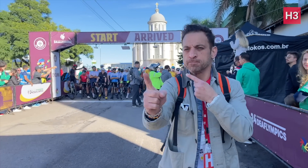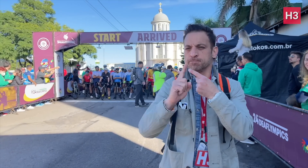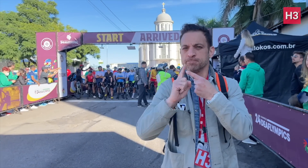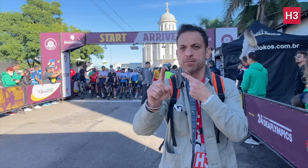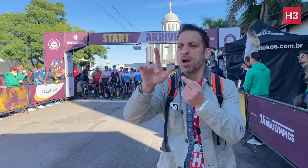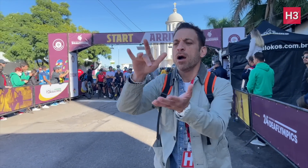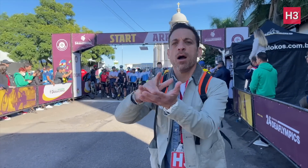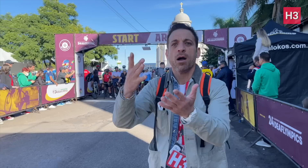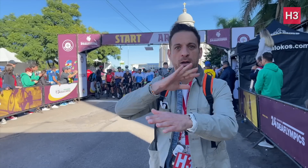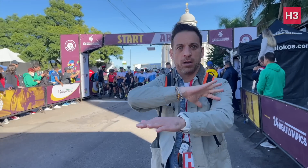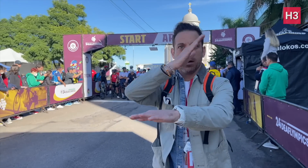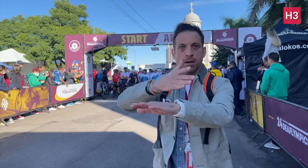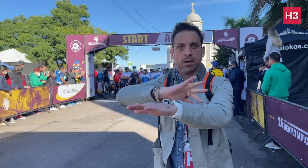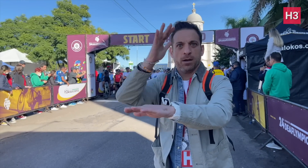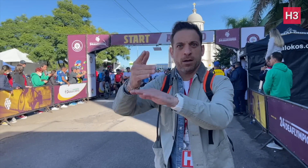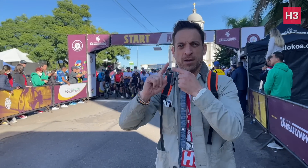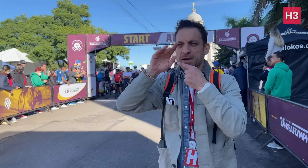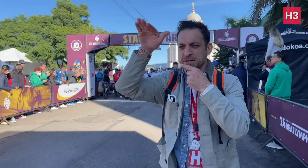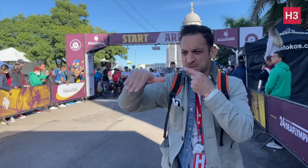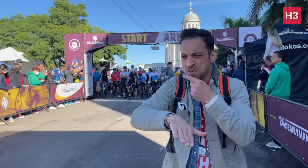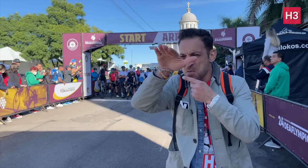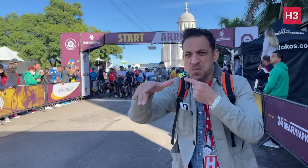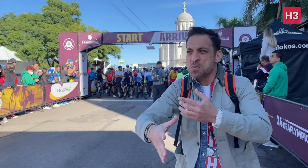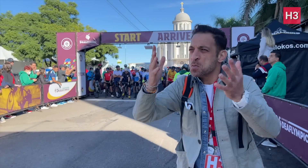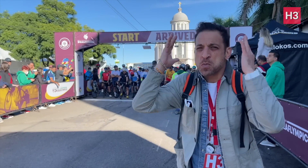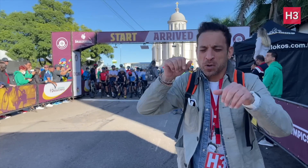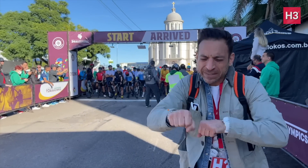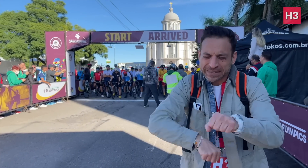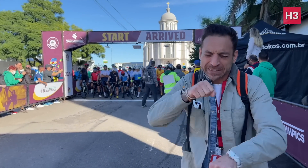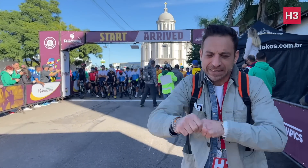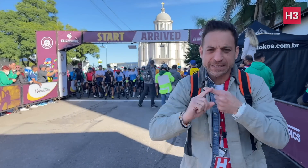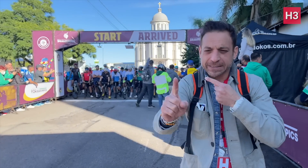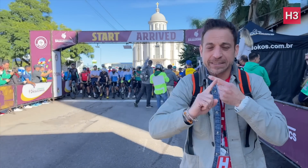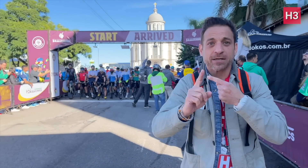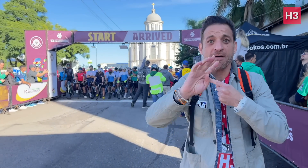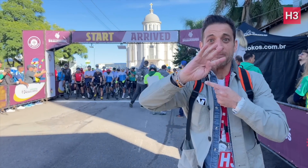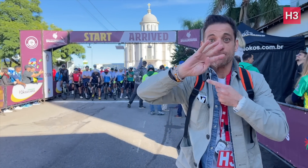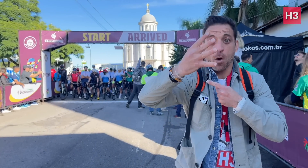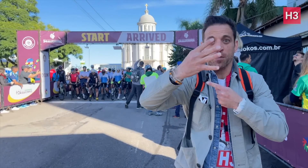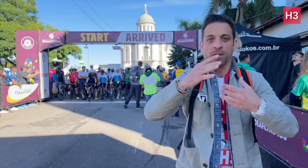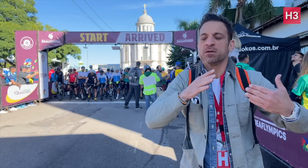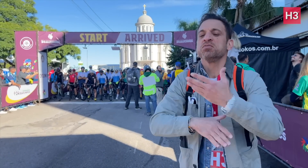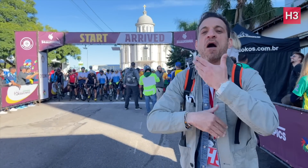The cyclists will complete four laps of the road circuit with ever increasing speed and power,